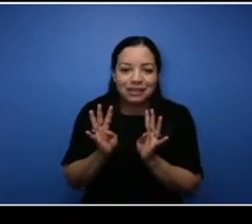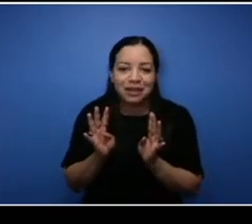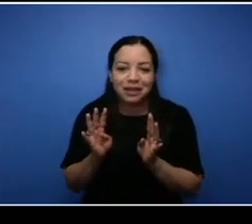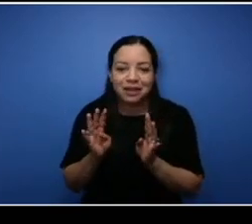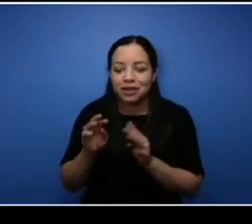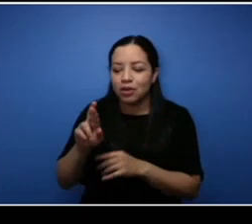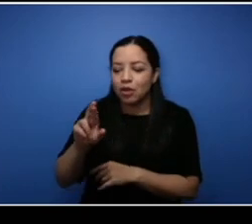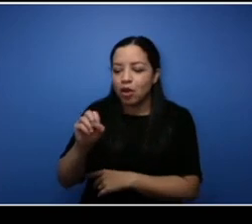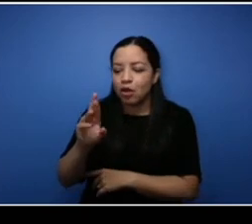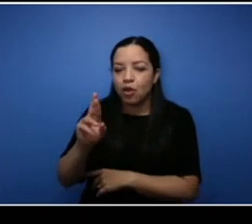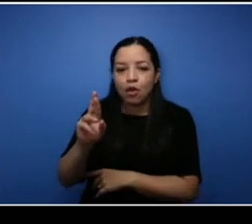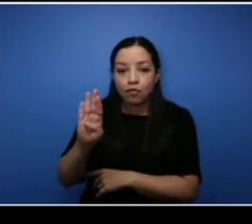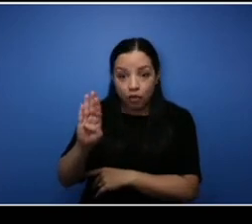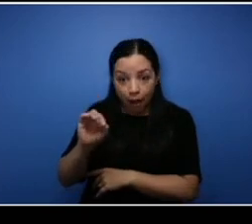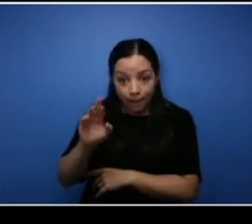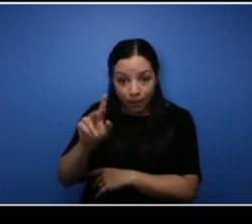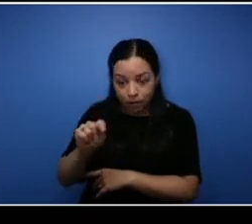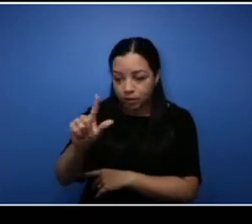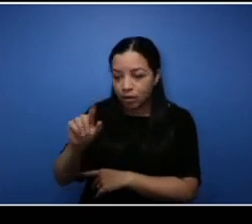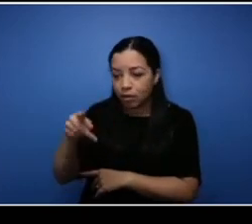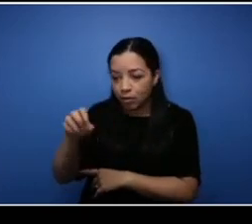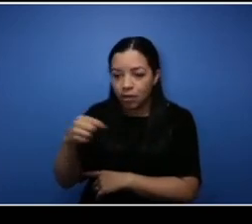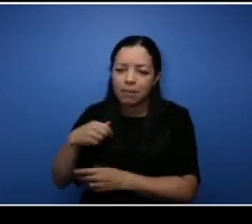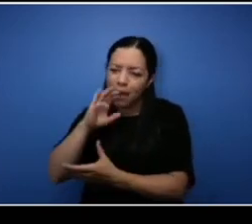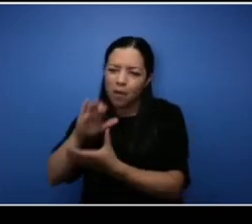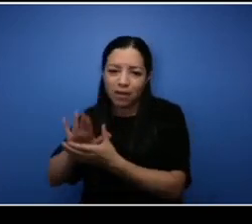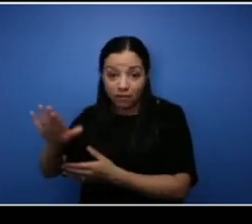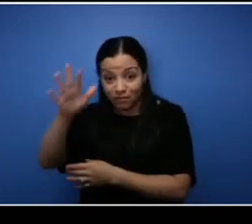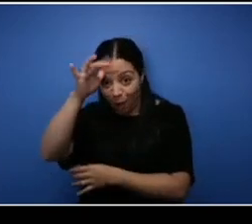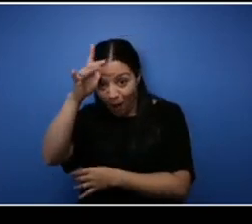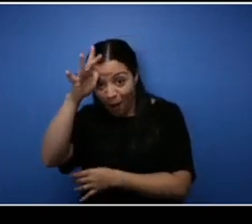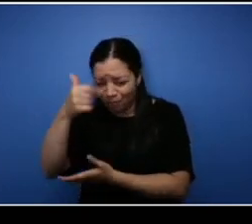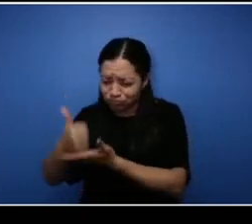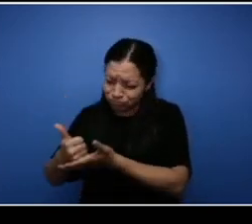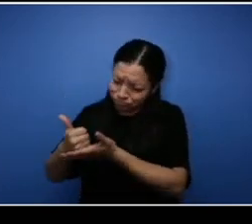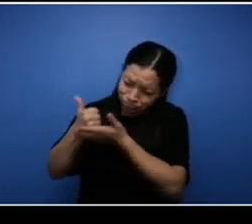huge and he's been a huge factor in helping me um be successful in my businesses and just